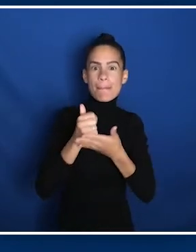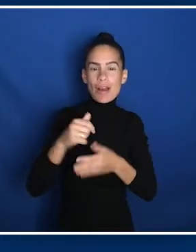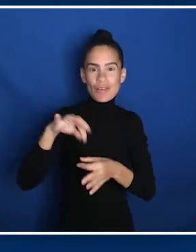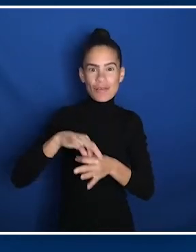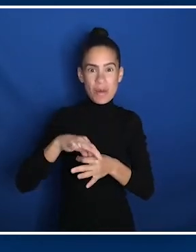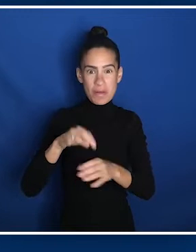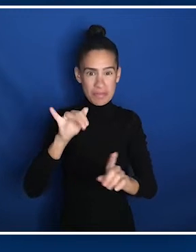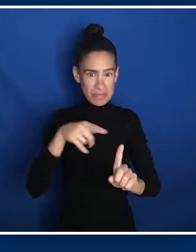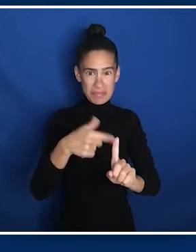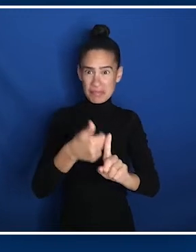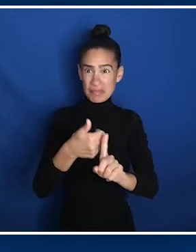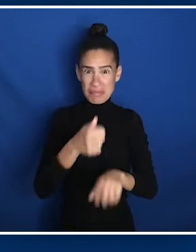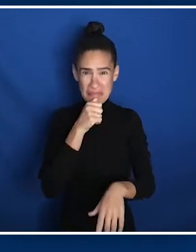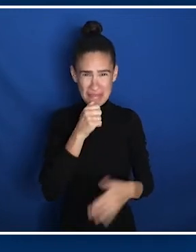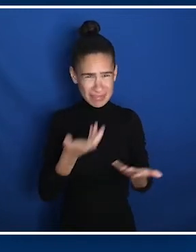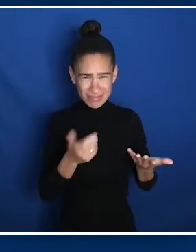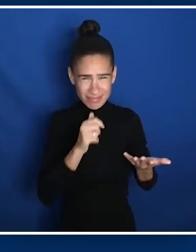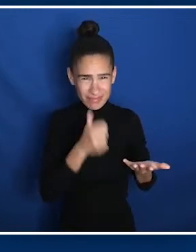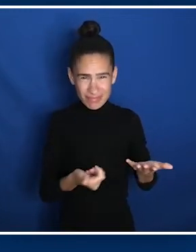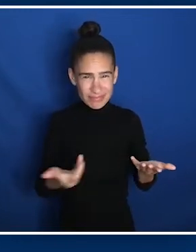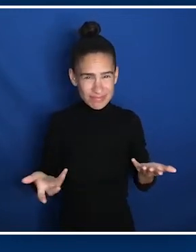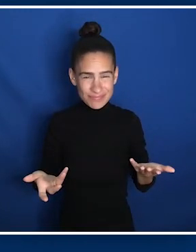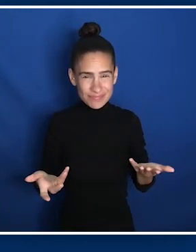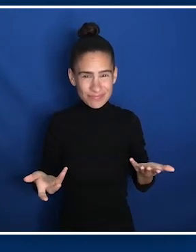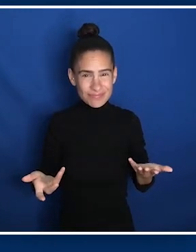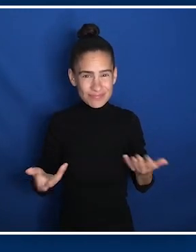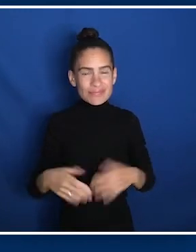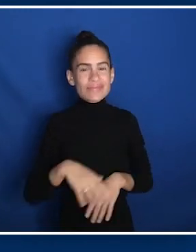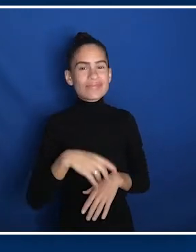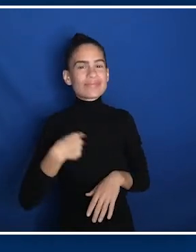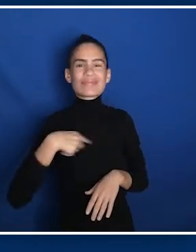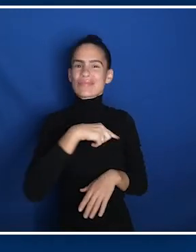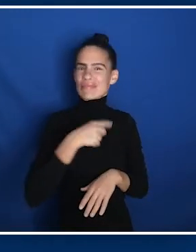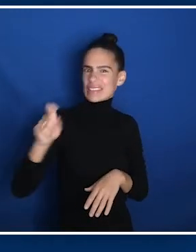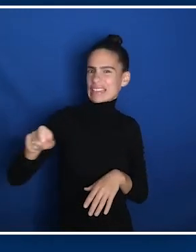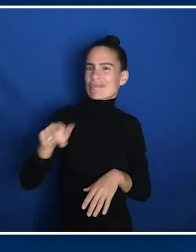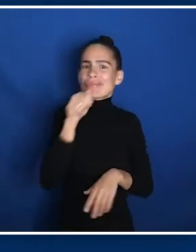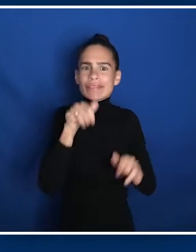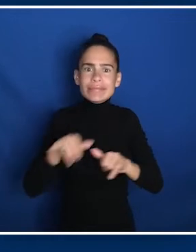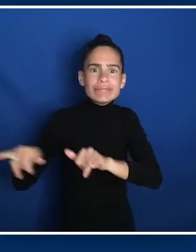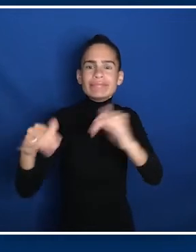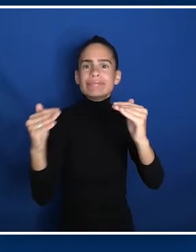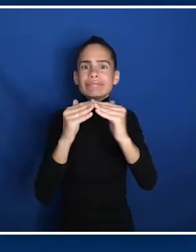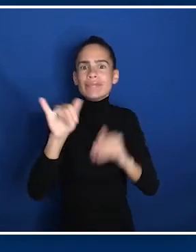It didn't seem very private or discrete. We need to be able to have that privacy just like anybody else would